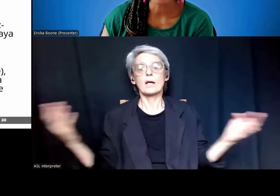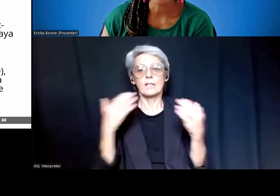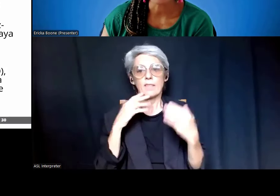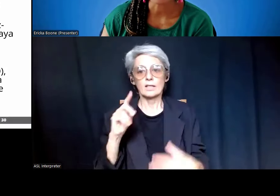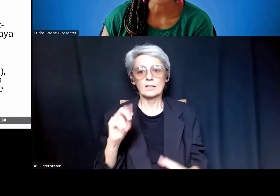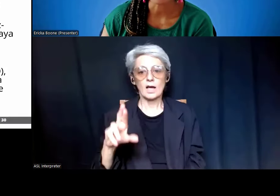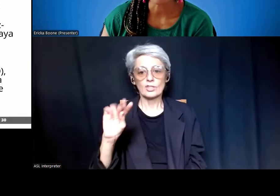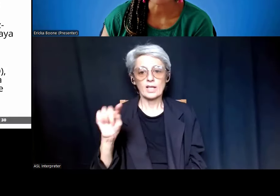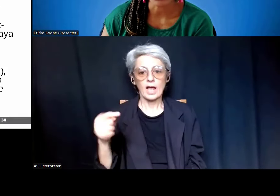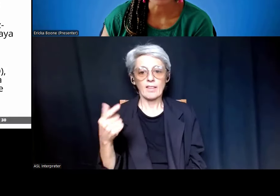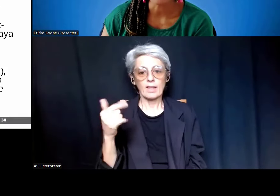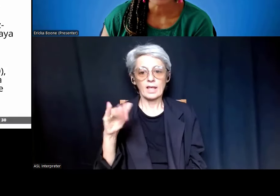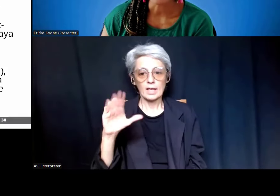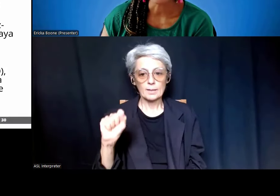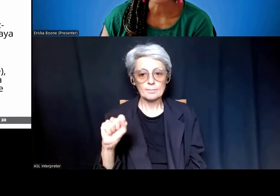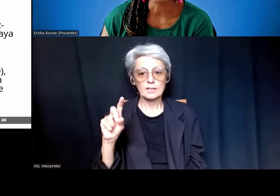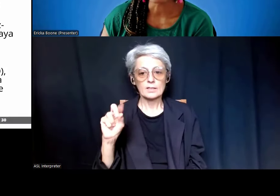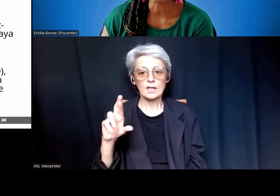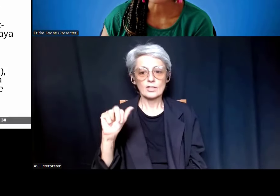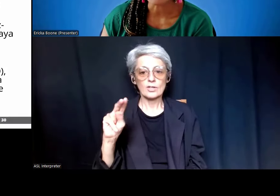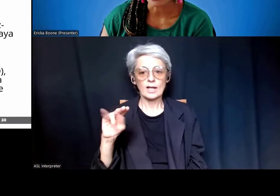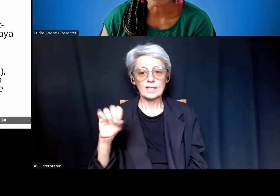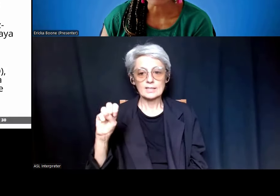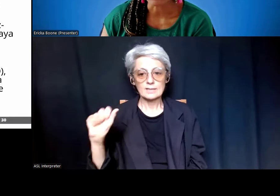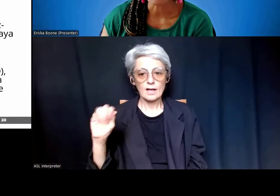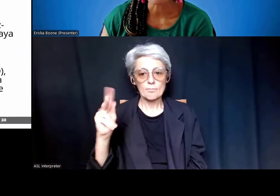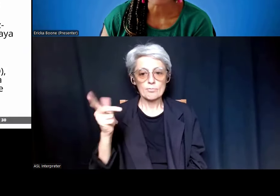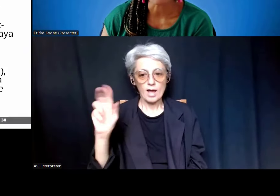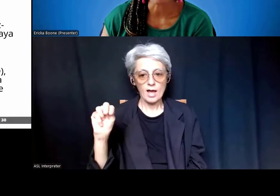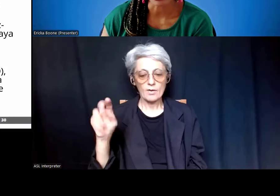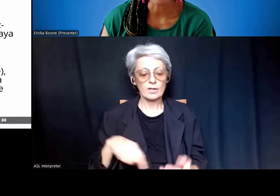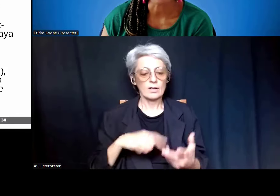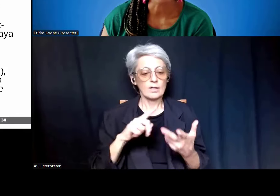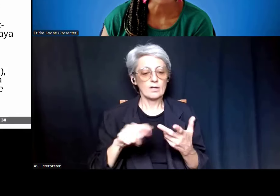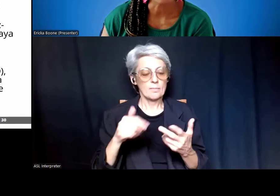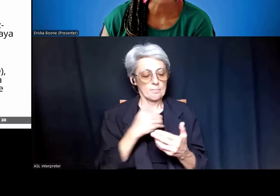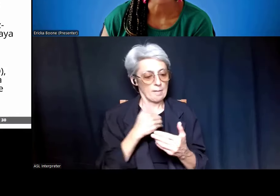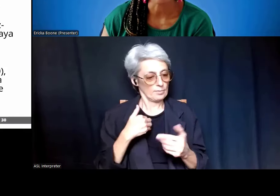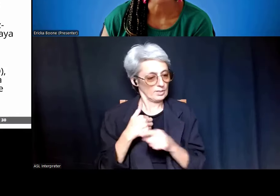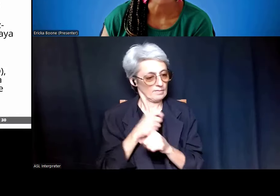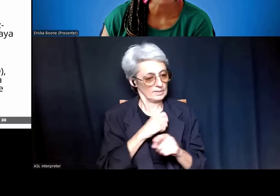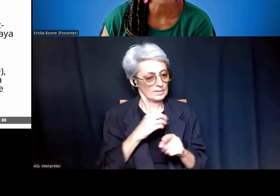to Dr. Anissa Brown, and to the members and staff for the Division of Biomedical Research workforce.